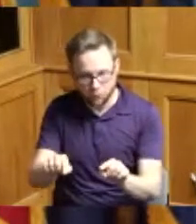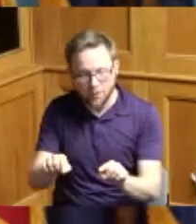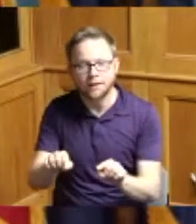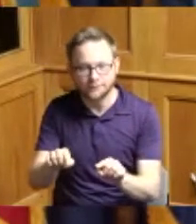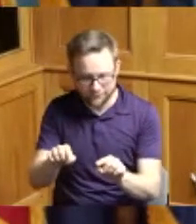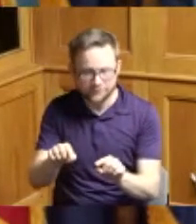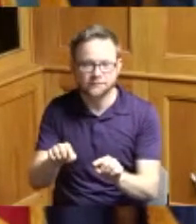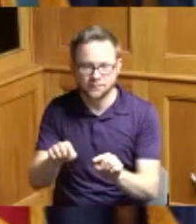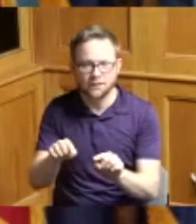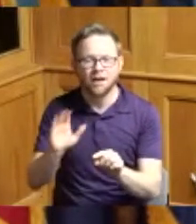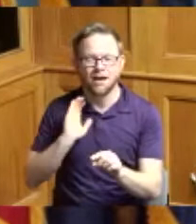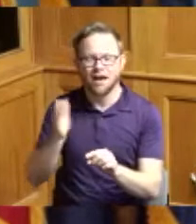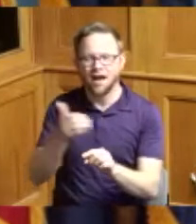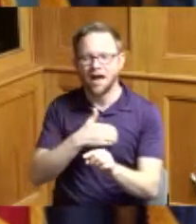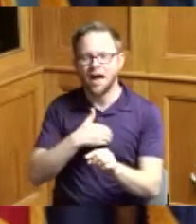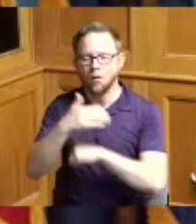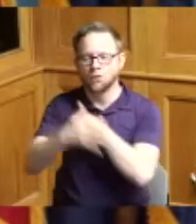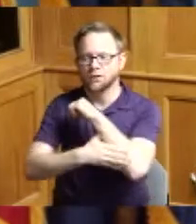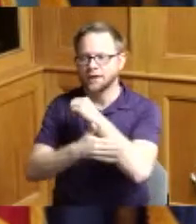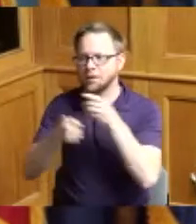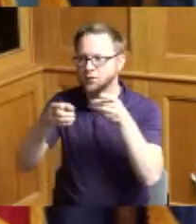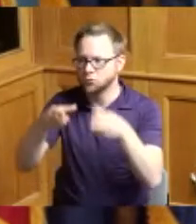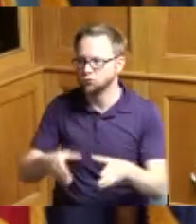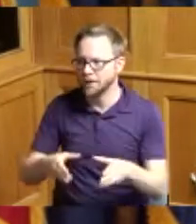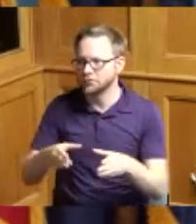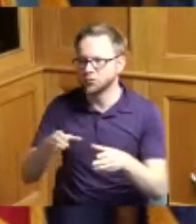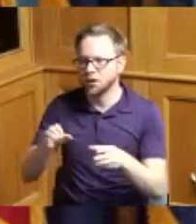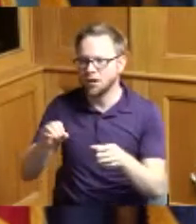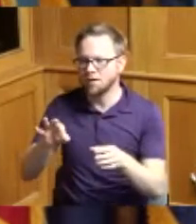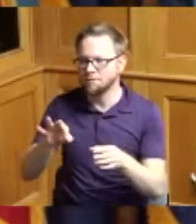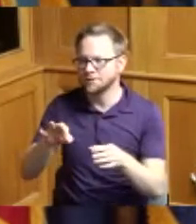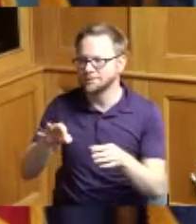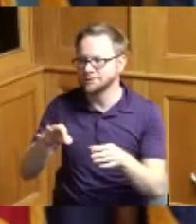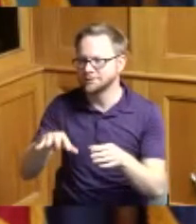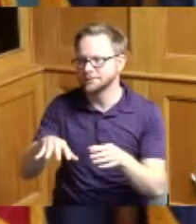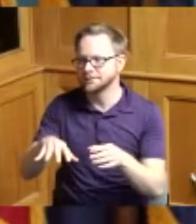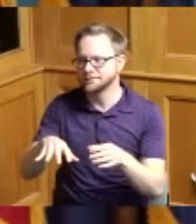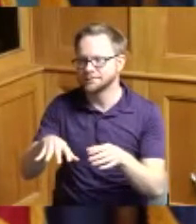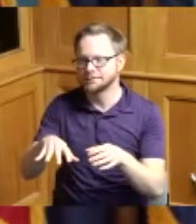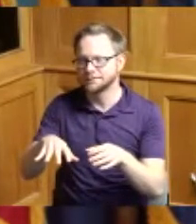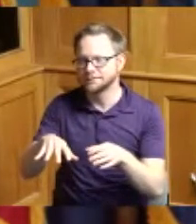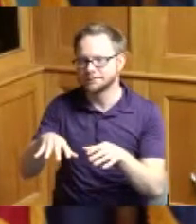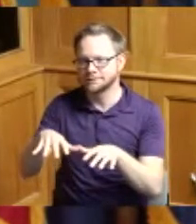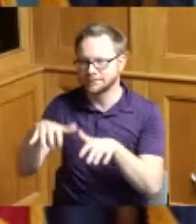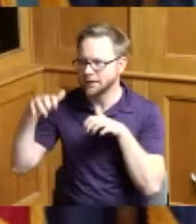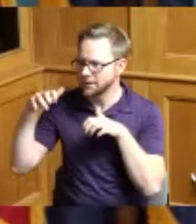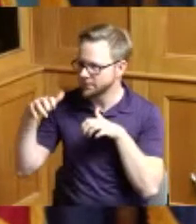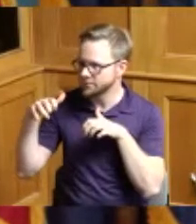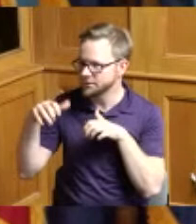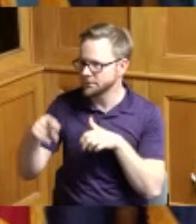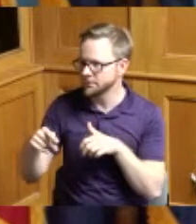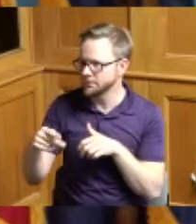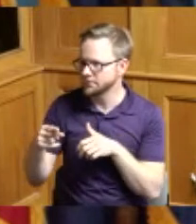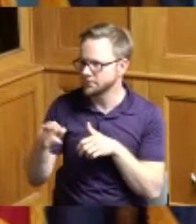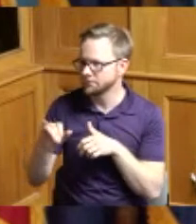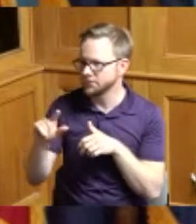there who's our county director of stadiums and we showed 30,000 people come out and it was cold